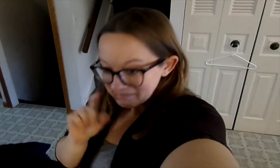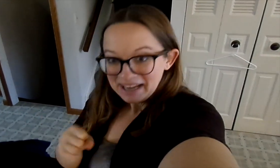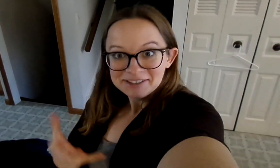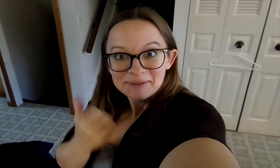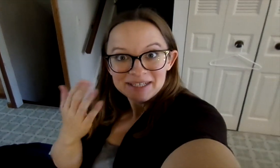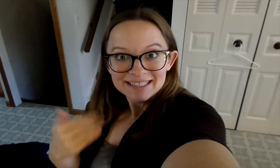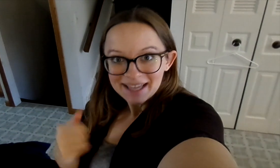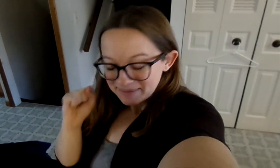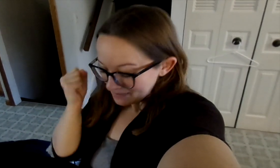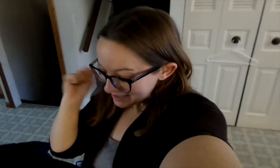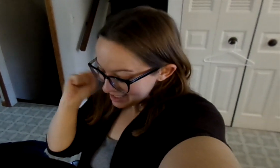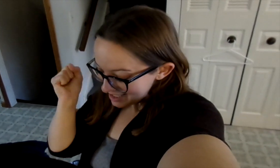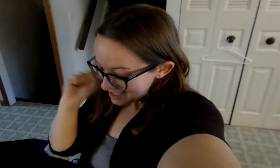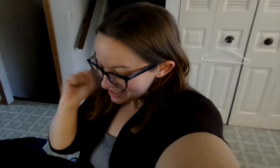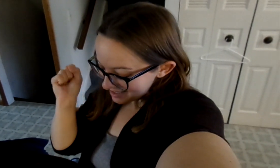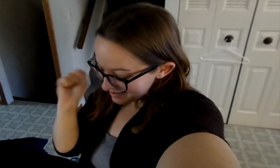but I won some! Woohoo!